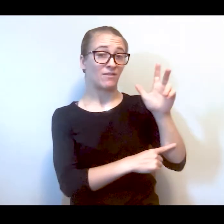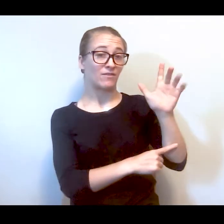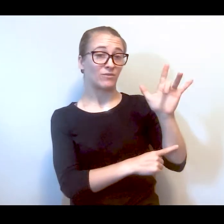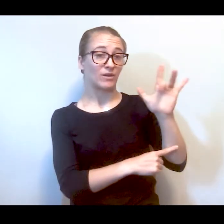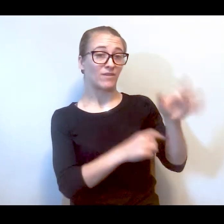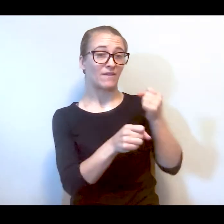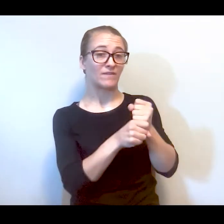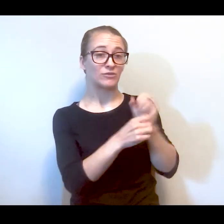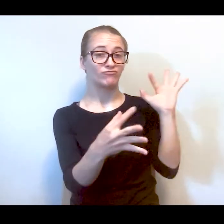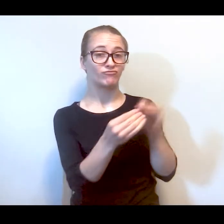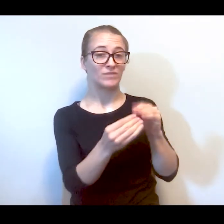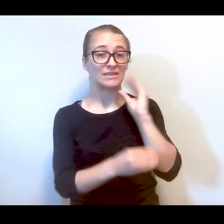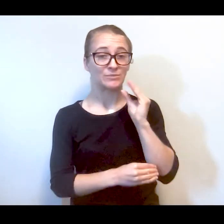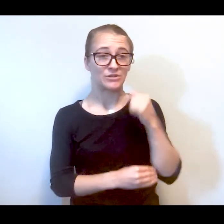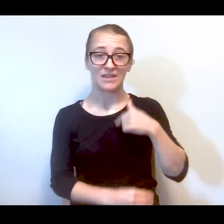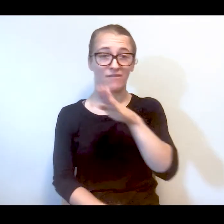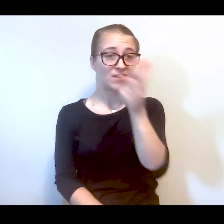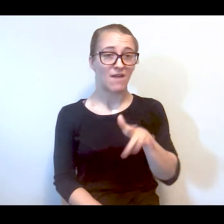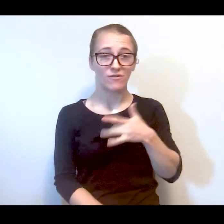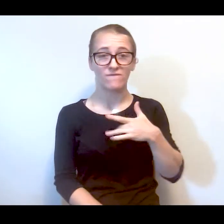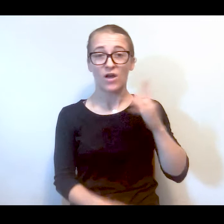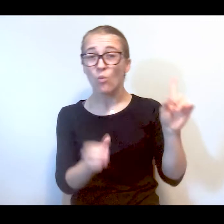working in the mental health field I've never felt